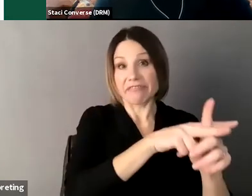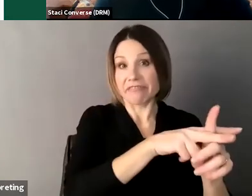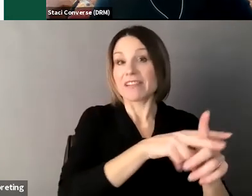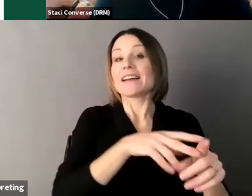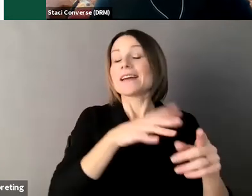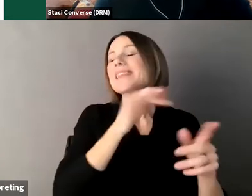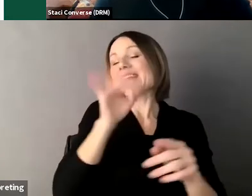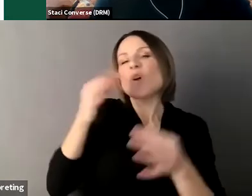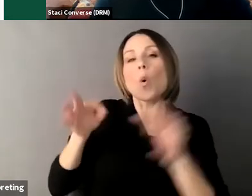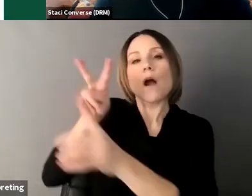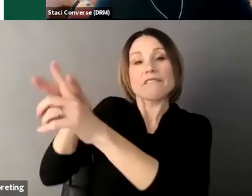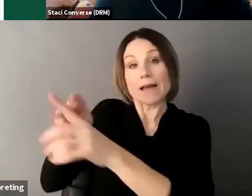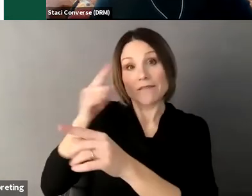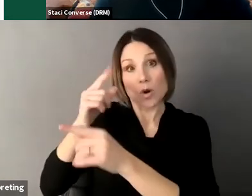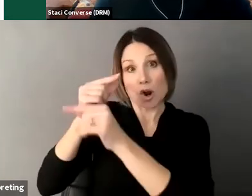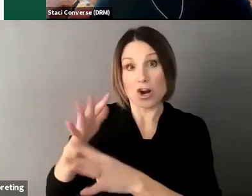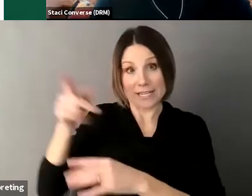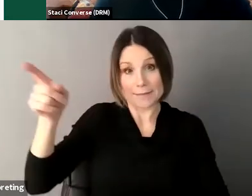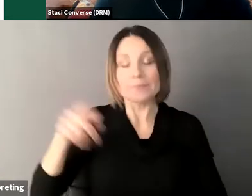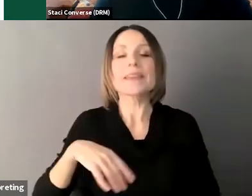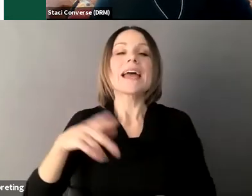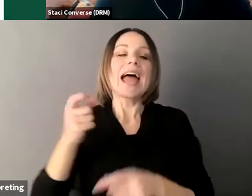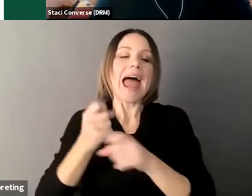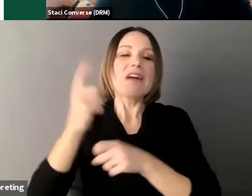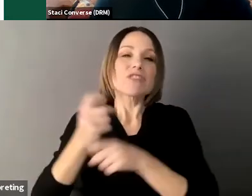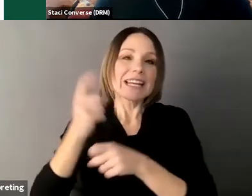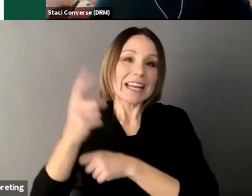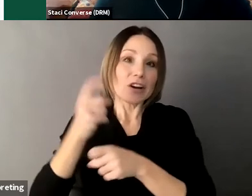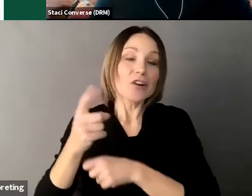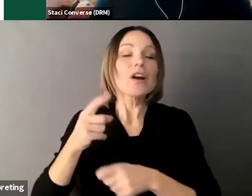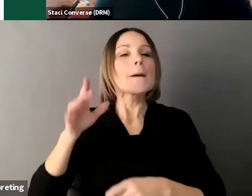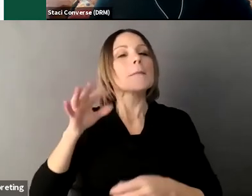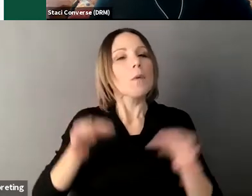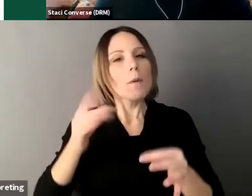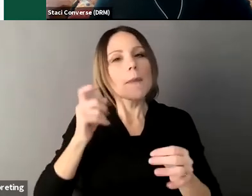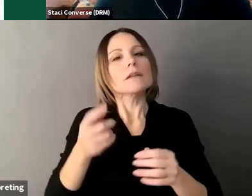and what alternatives have been tried for the individual